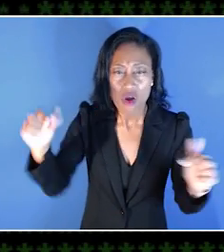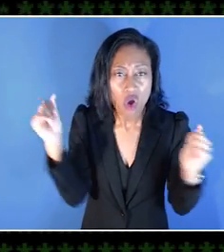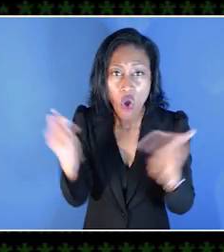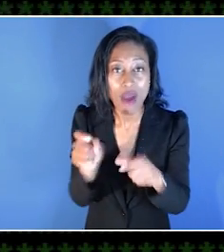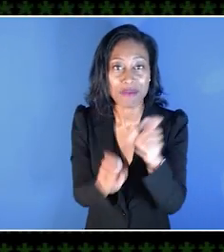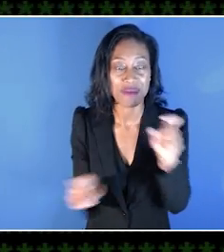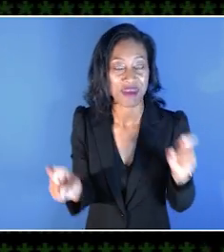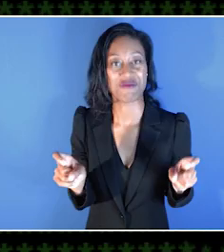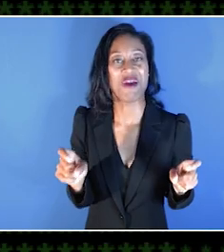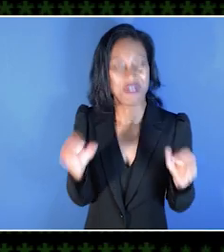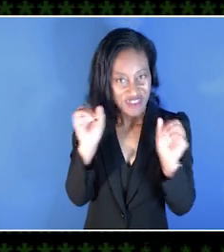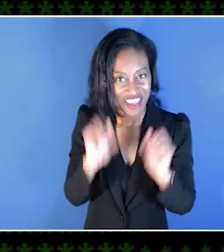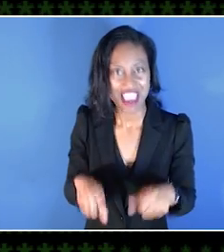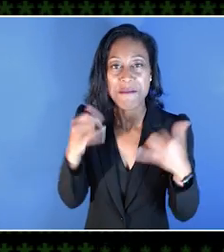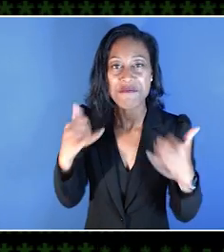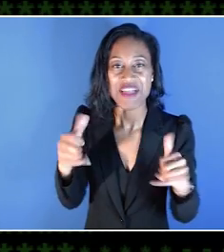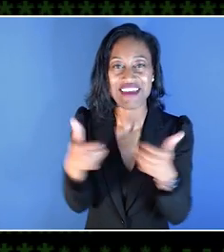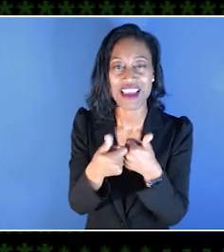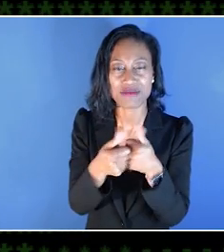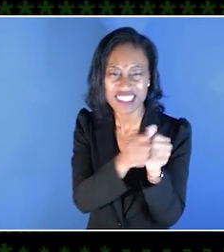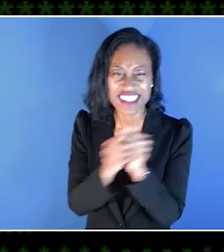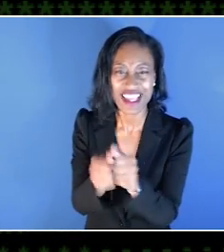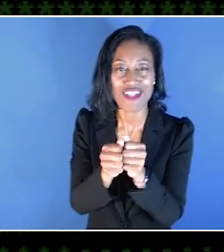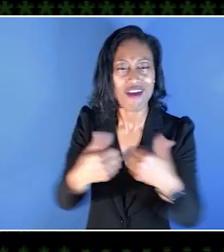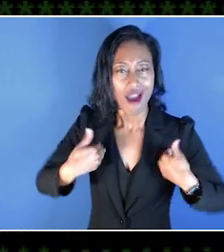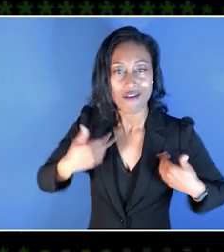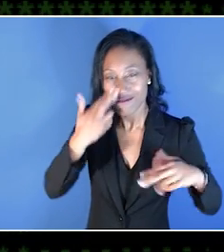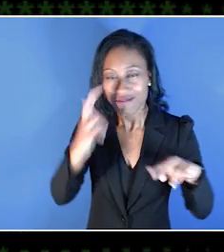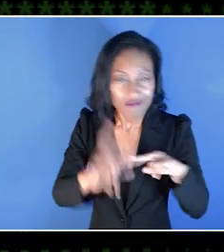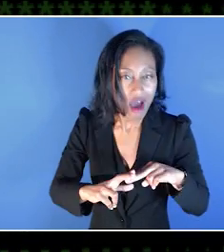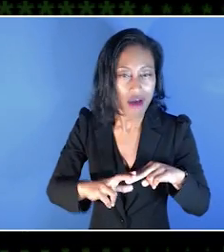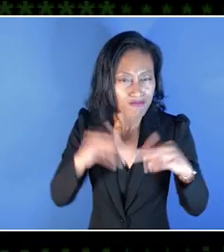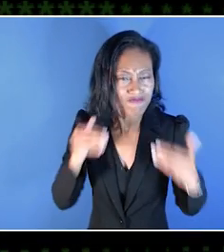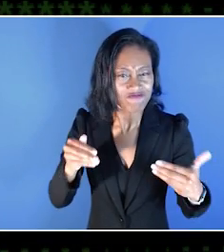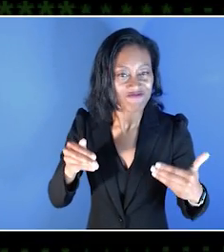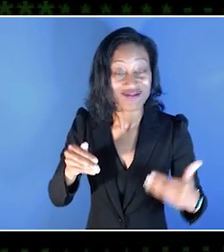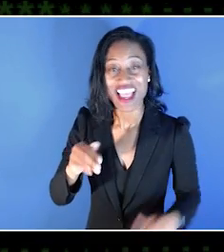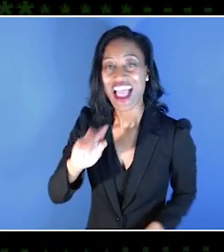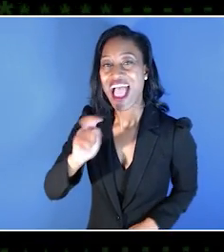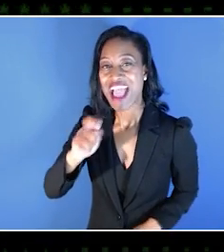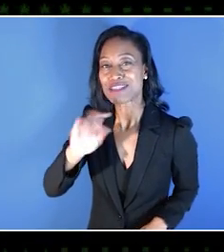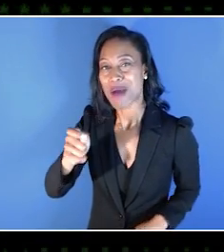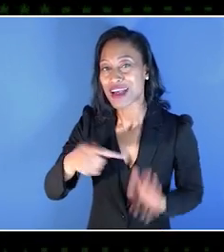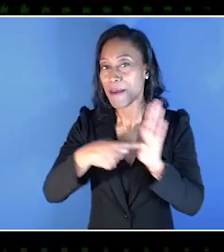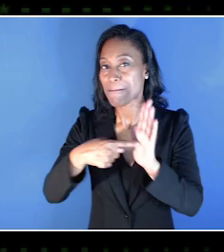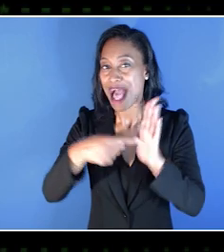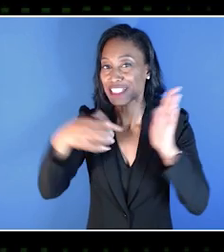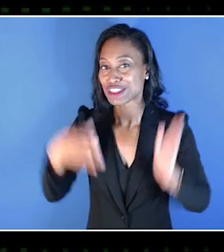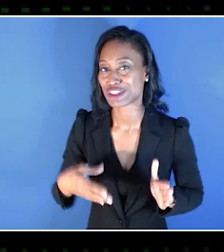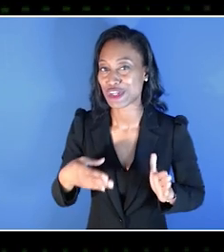for all those represented to be able to play games together and have fun. And that's the Xbox Ambassador program,